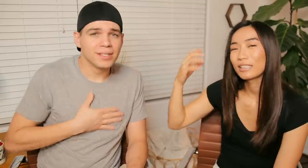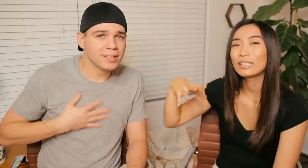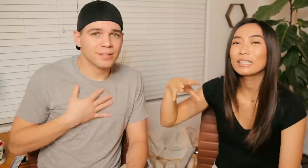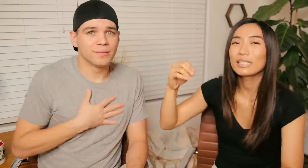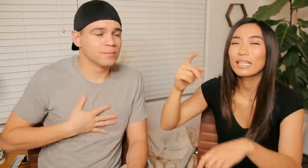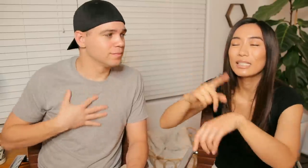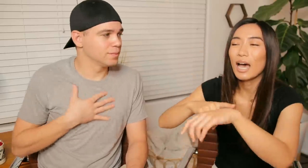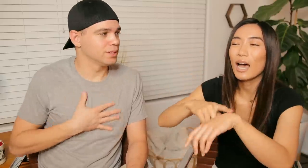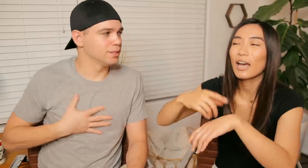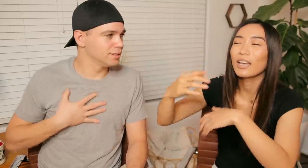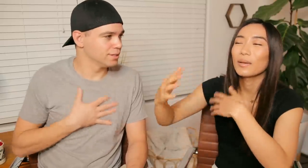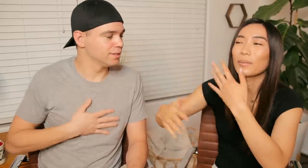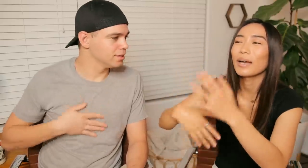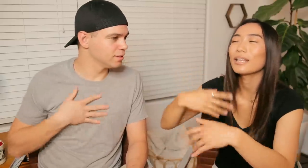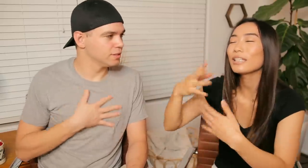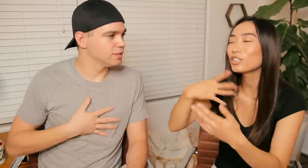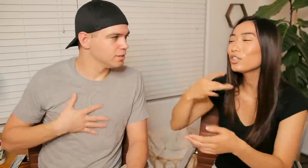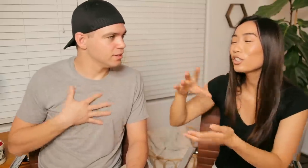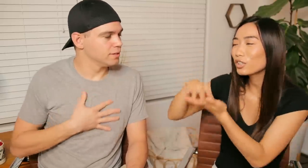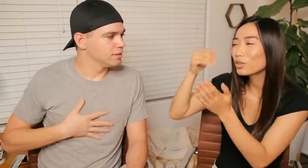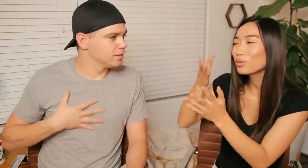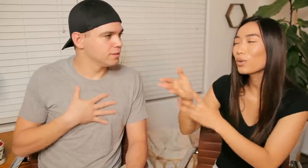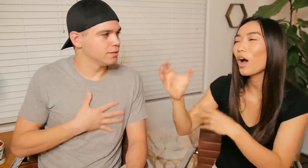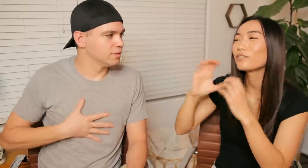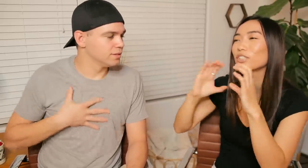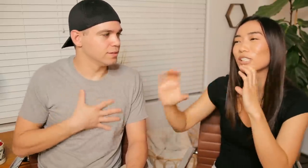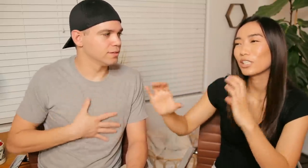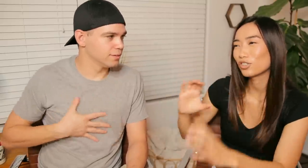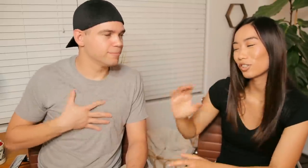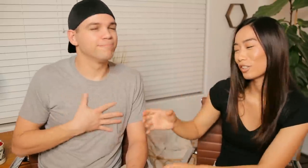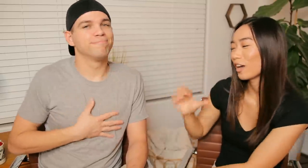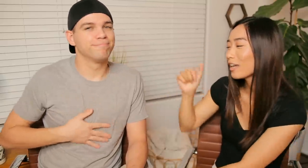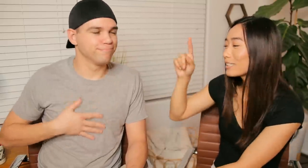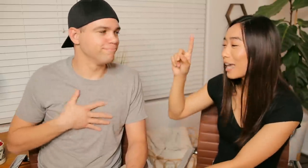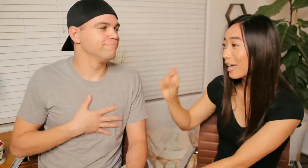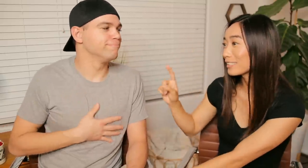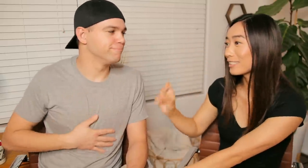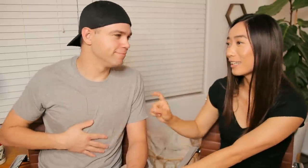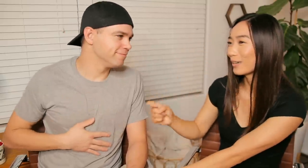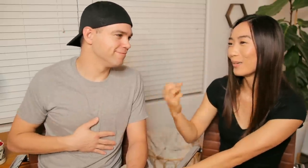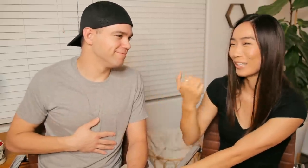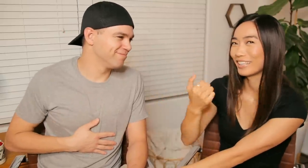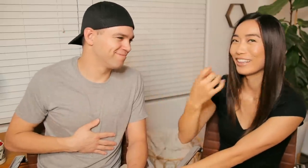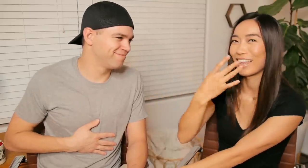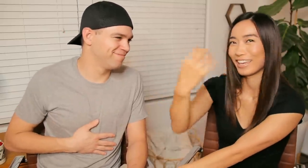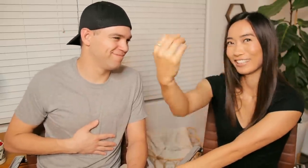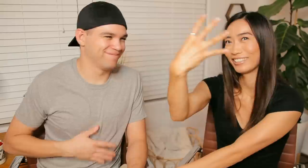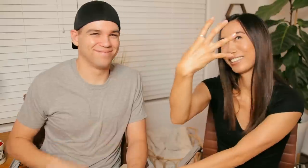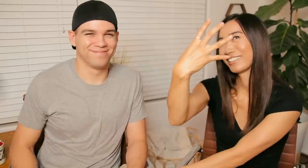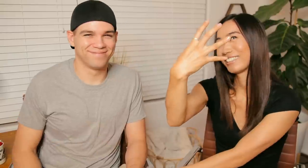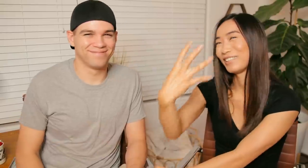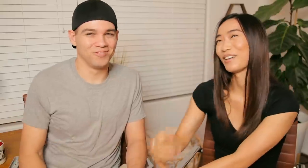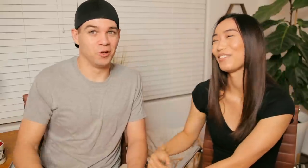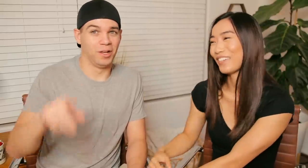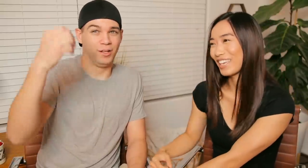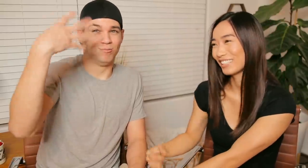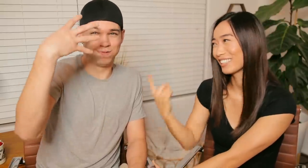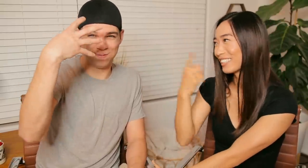E: Need to take time, I like to learn through conversation not testing with the light in my face!